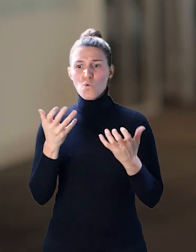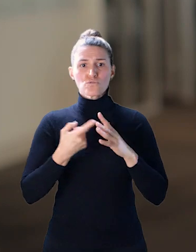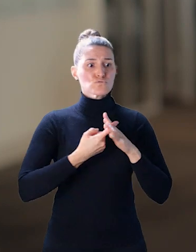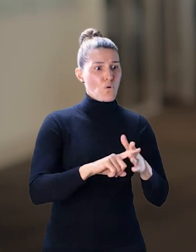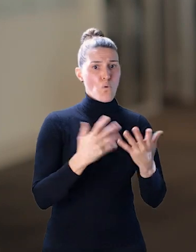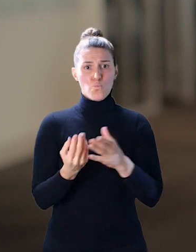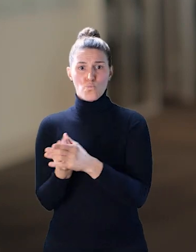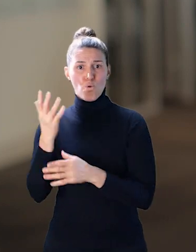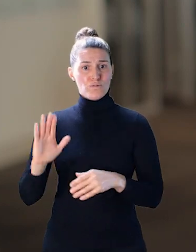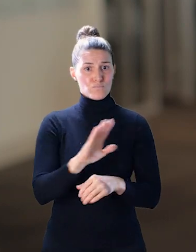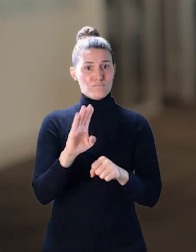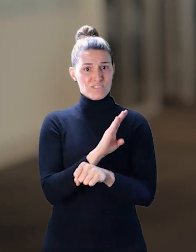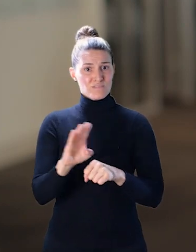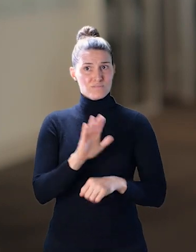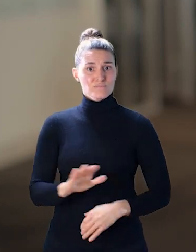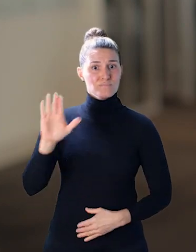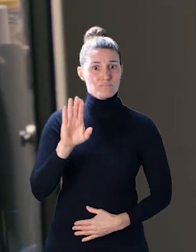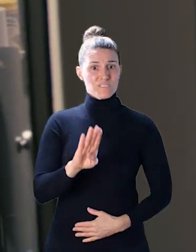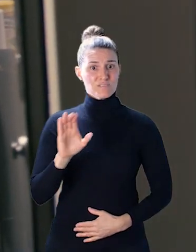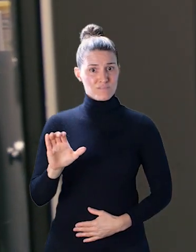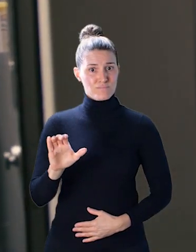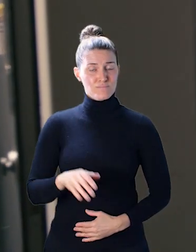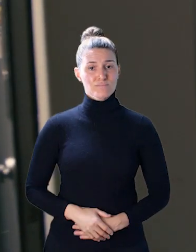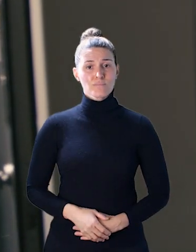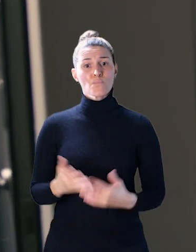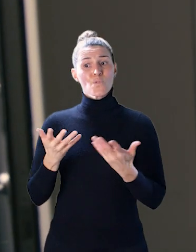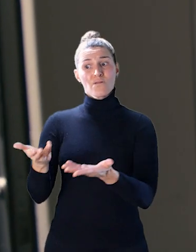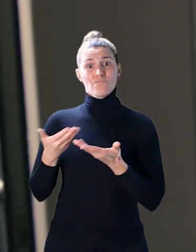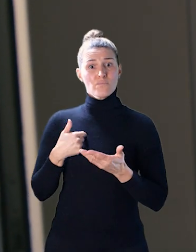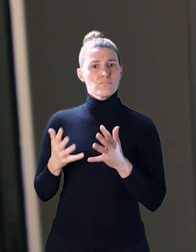or grow business in the province of BC. What brings me the most